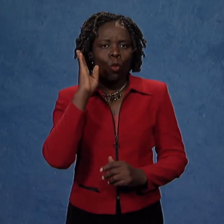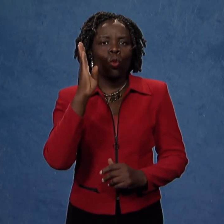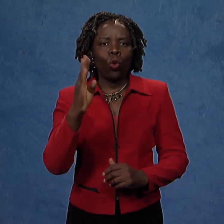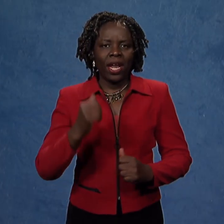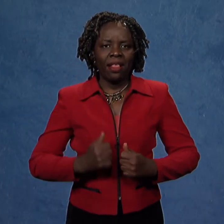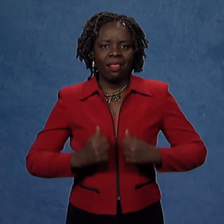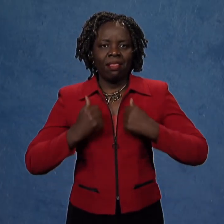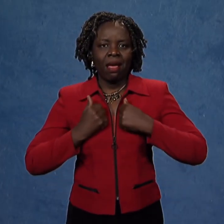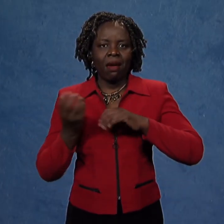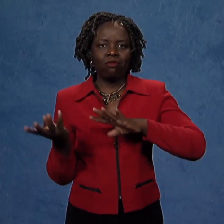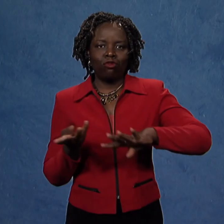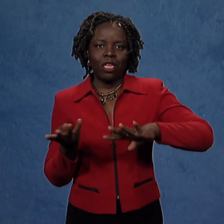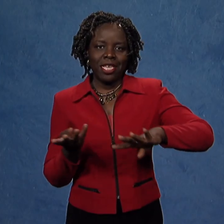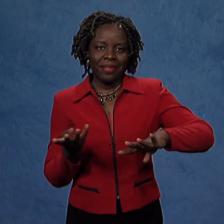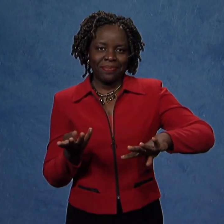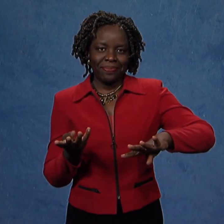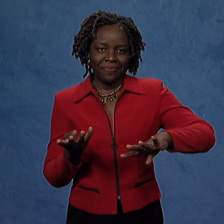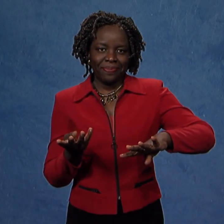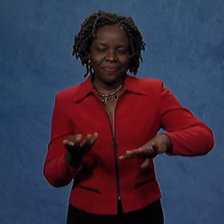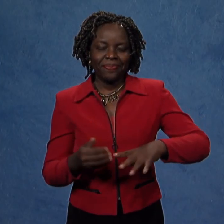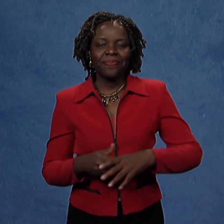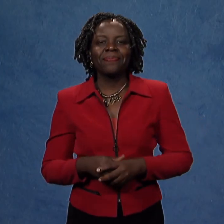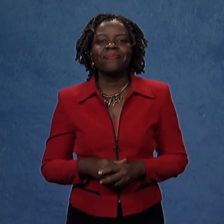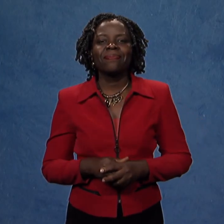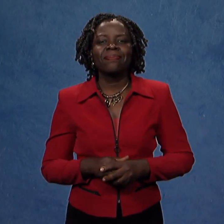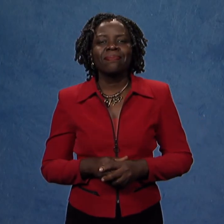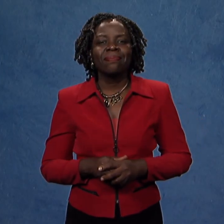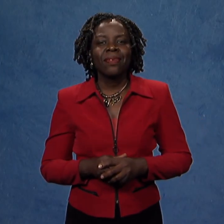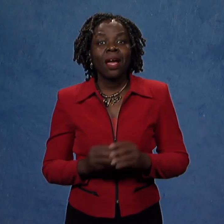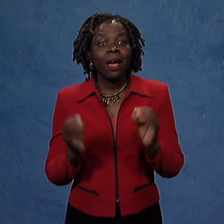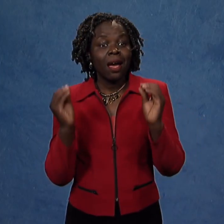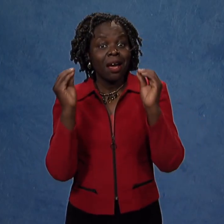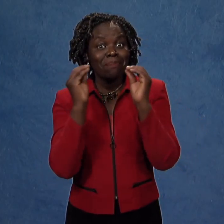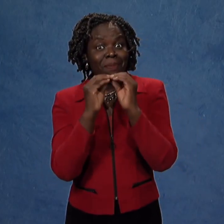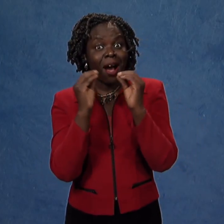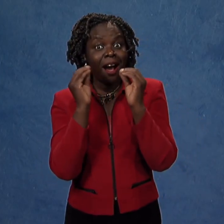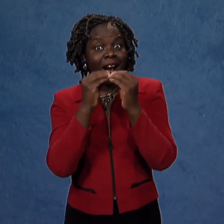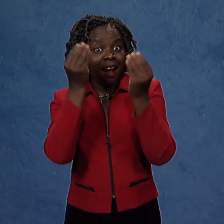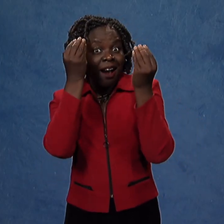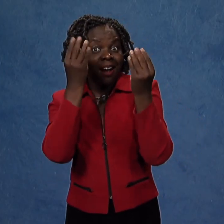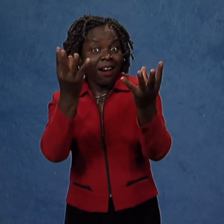All Public Forums will be live streamed.